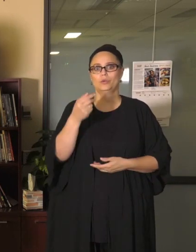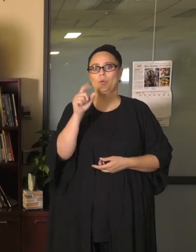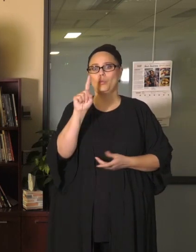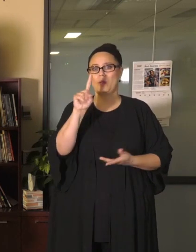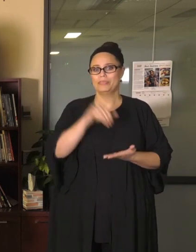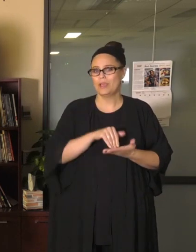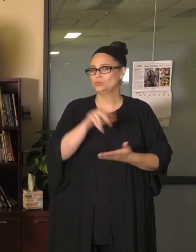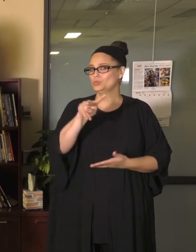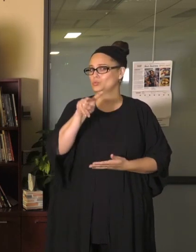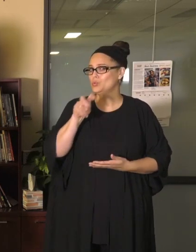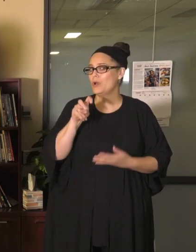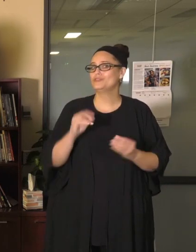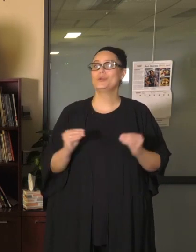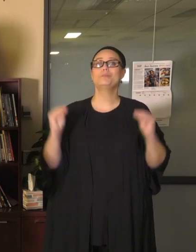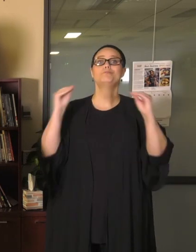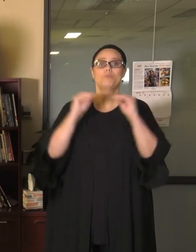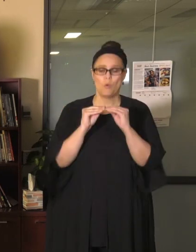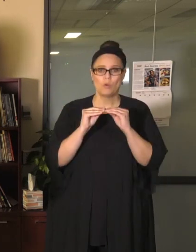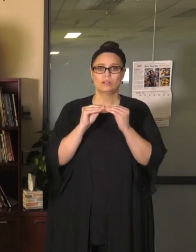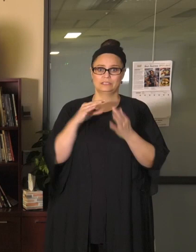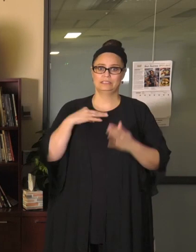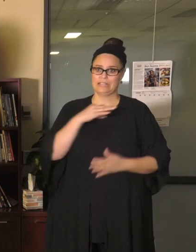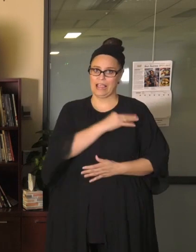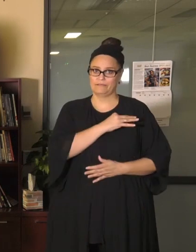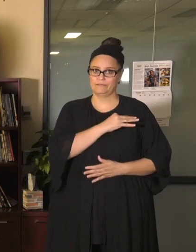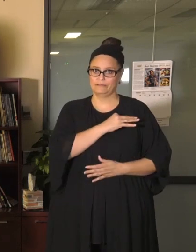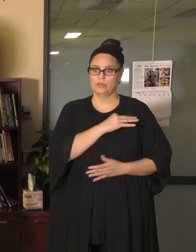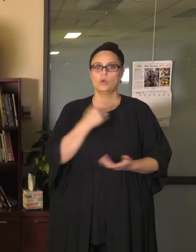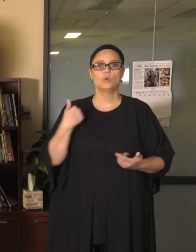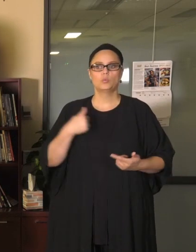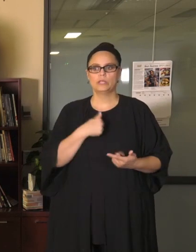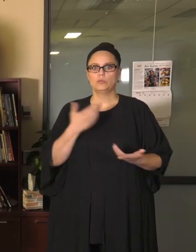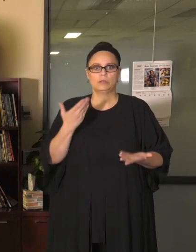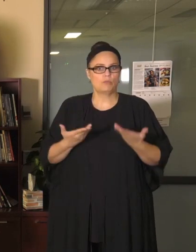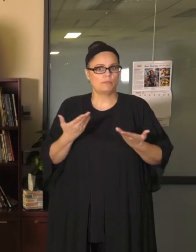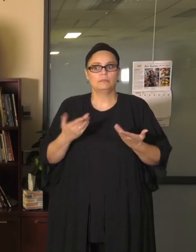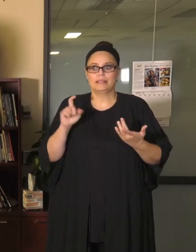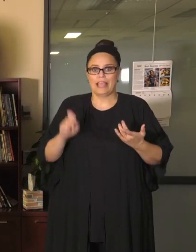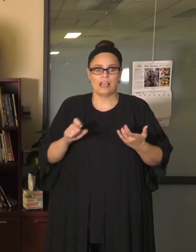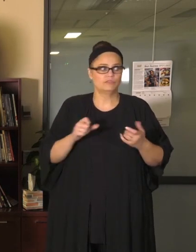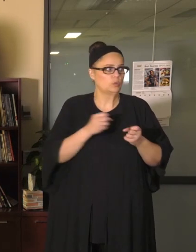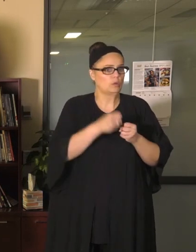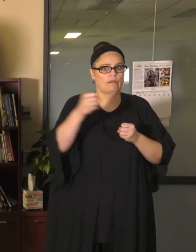meaning that we would have to spread students out throughout the district perhaps out of their buildings and in